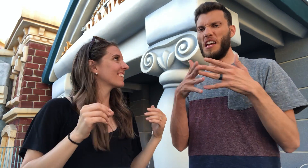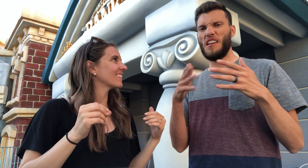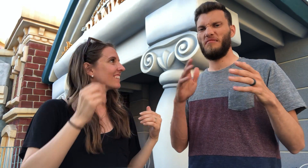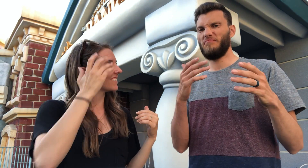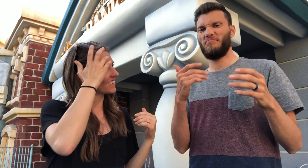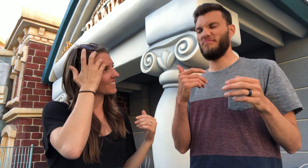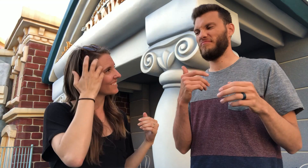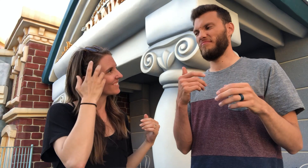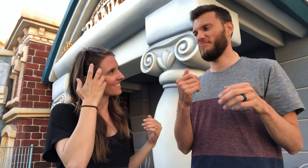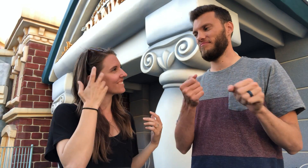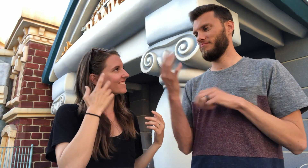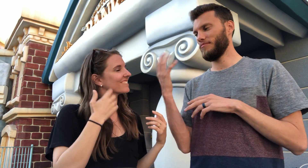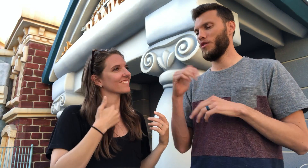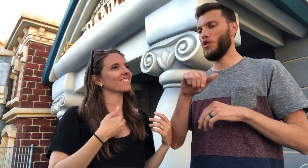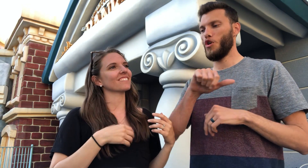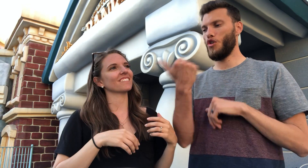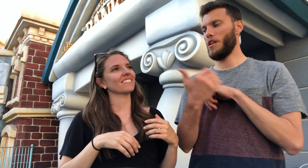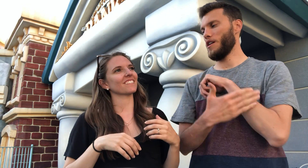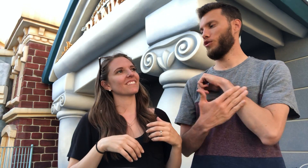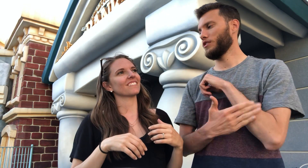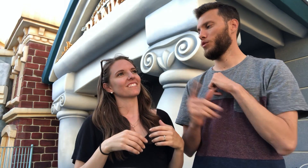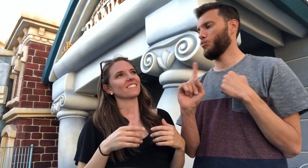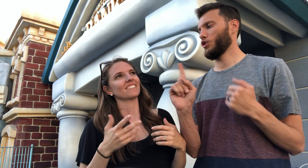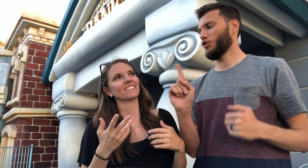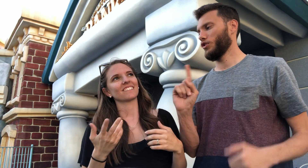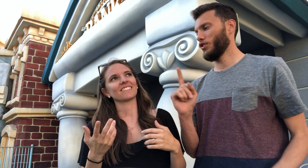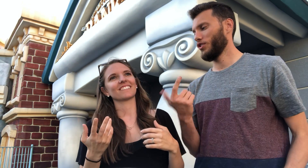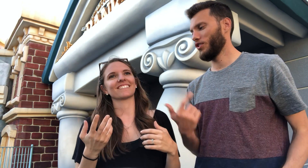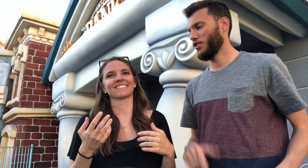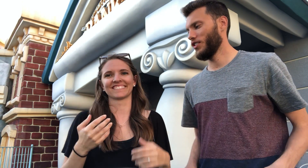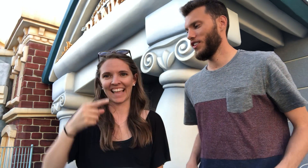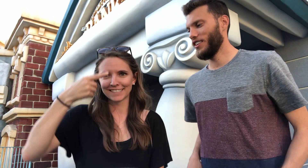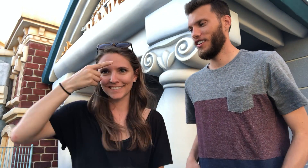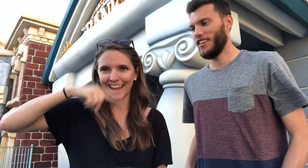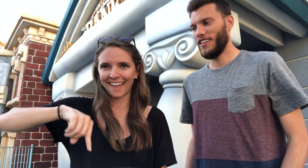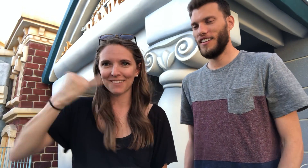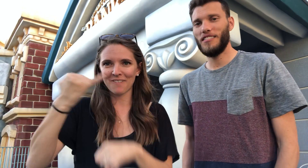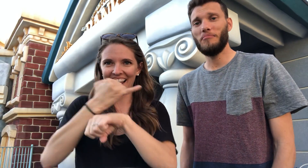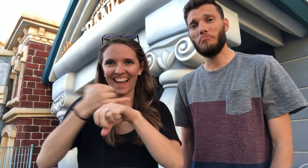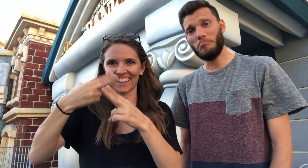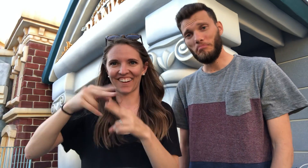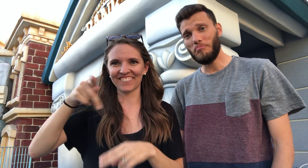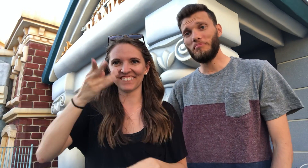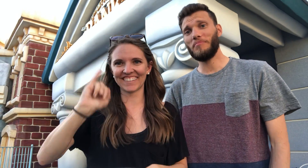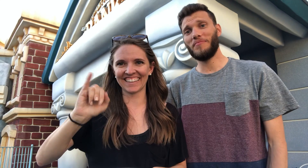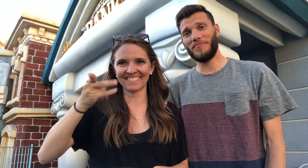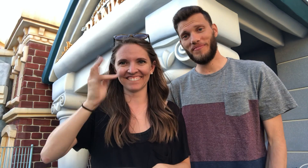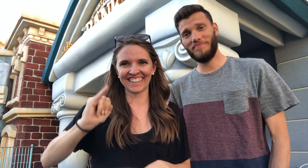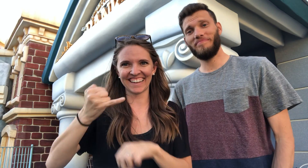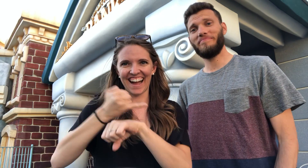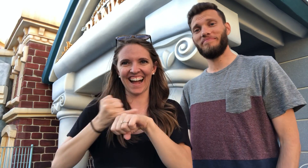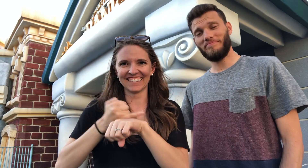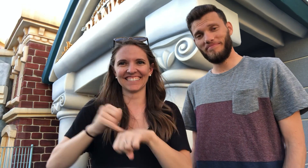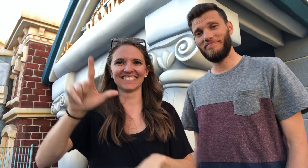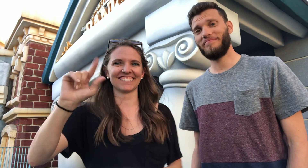If America was out of the picture what other country would I pick? Thailand, Phi Phi Island. LOL